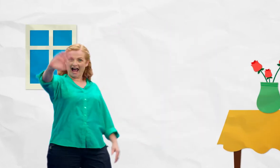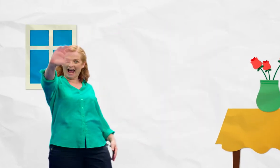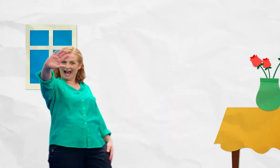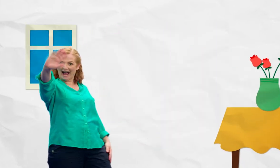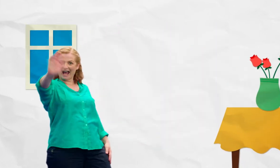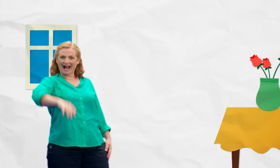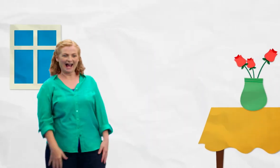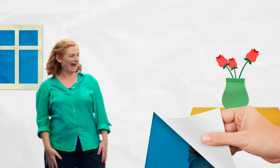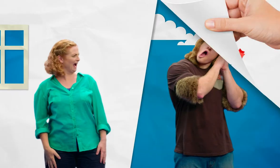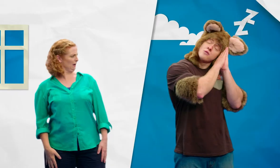Hello!